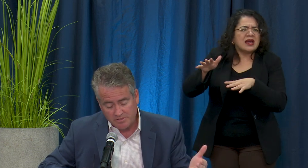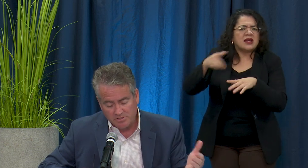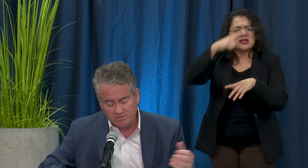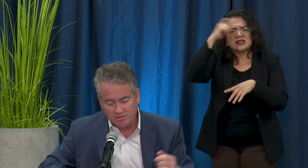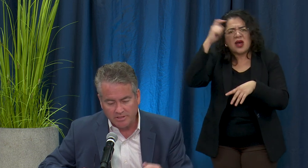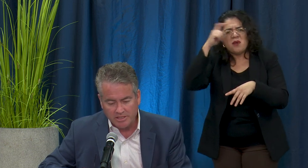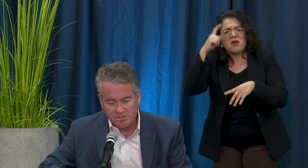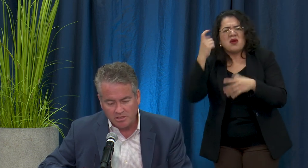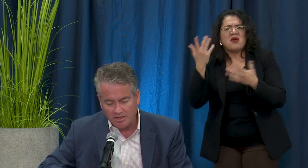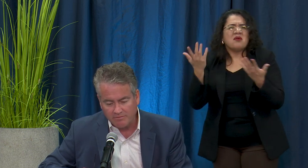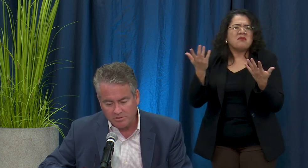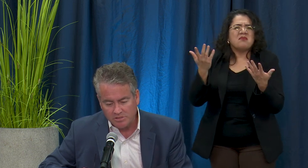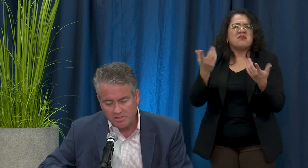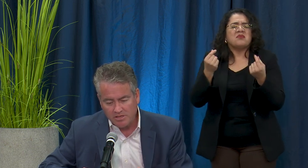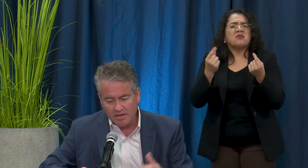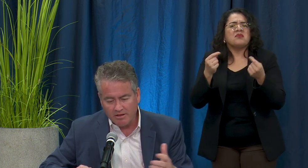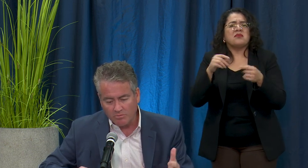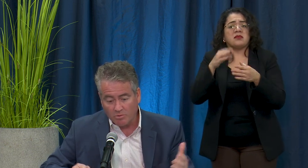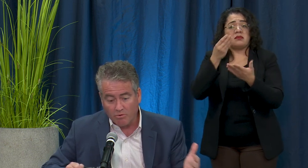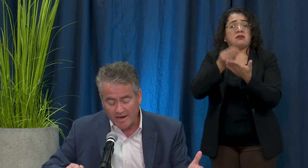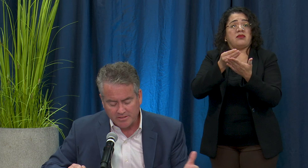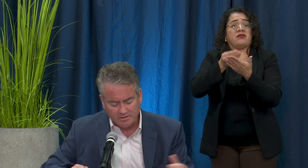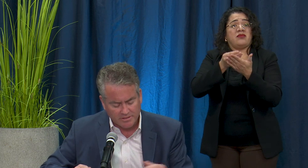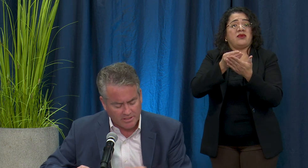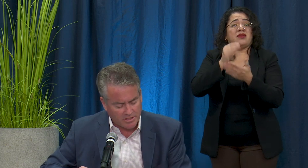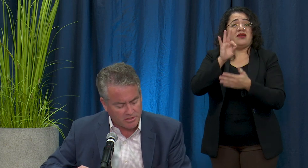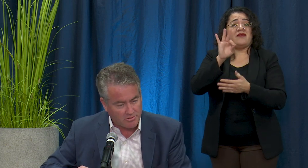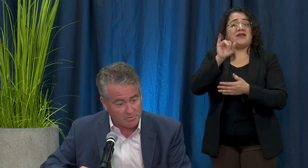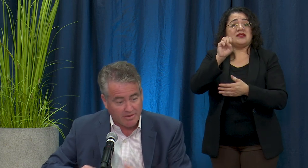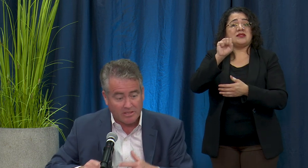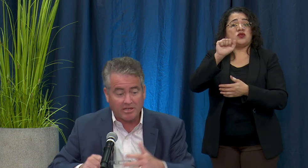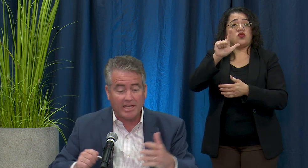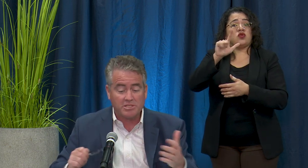fiscal year ends July 1st. Another more practical issue is we have a lot of high